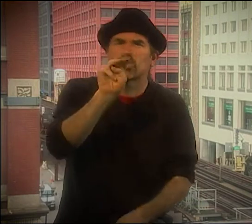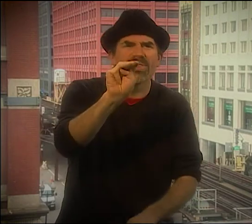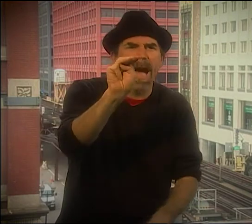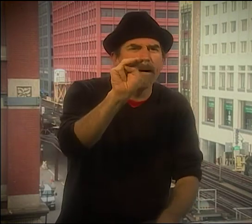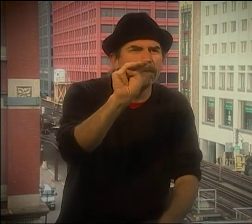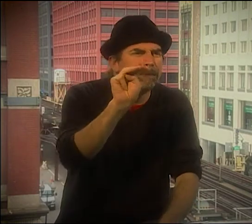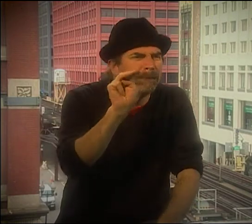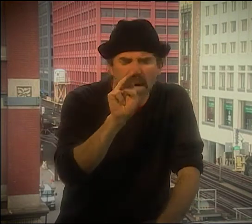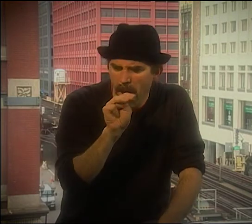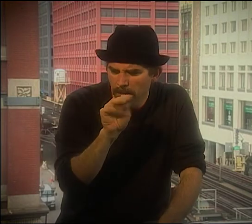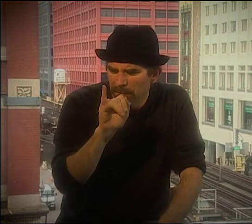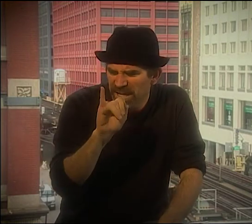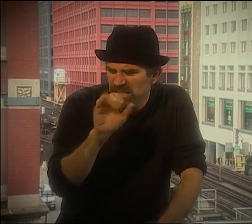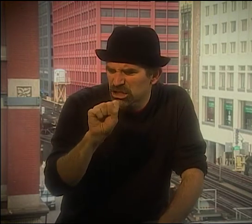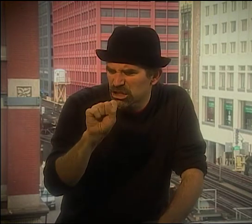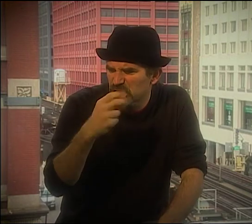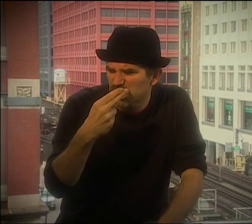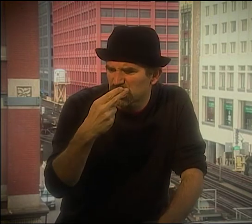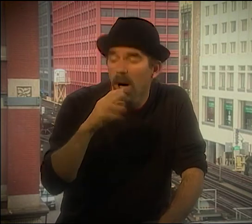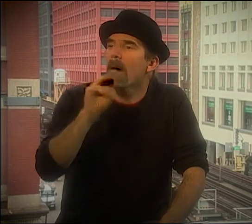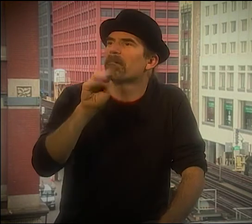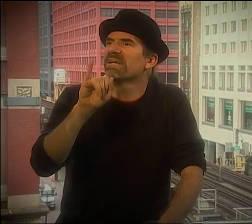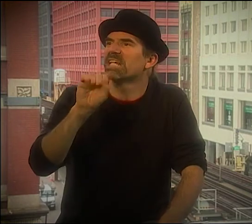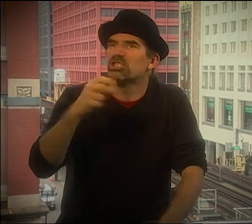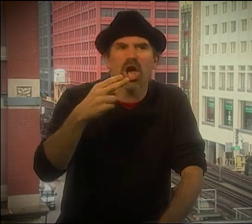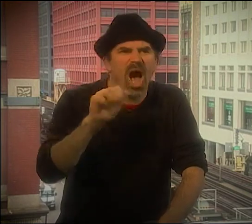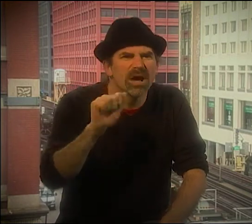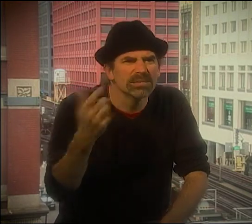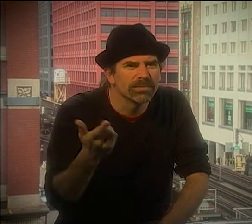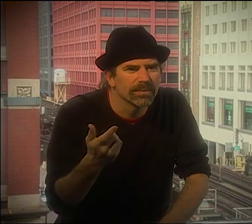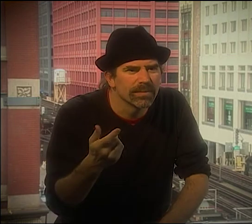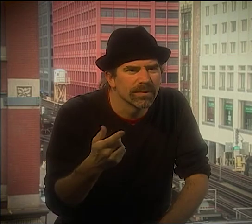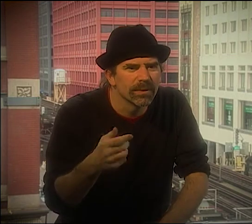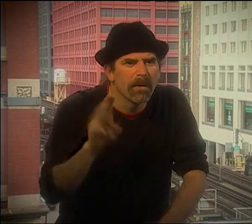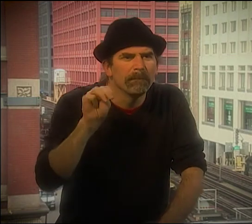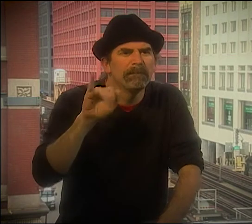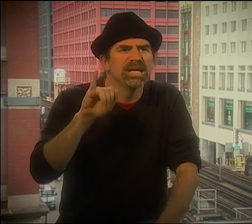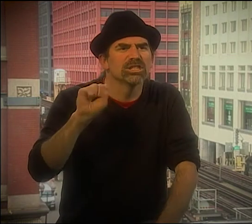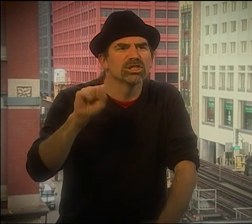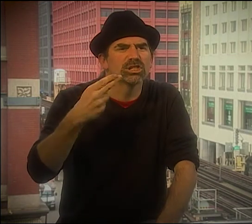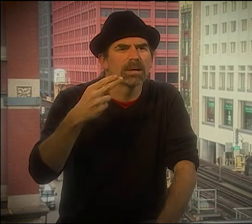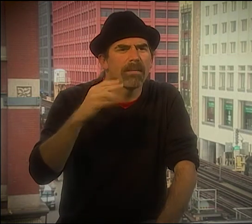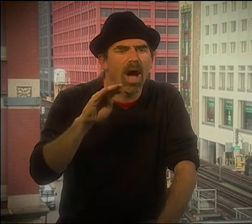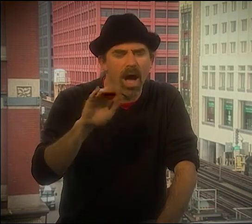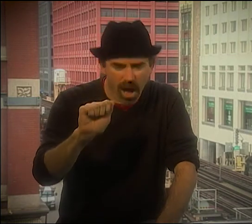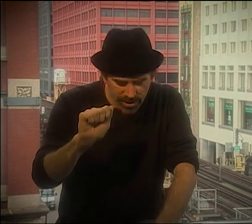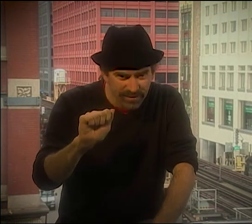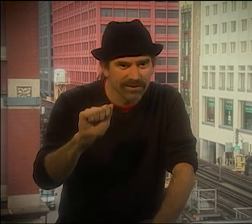COUNTRY, AND HE HAD HIS OWN PRIVATE MILITIA. IT WAS IN 1960 OR SOMEWHERE AROUND THERE.